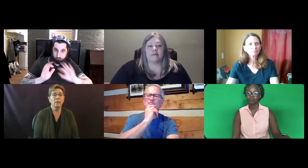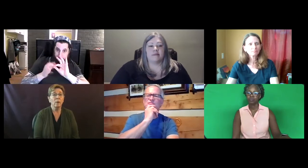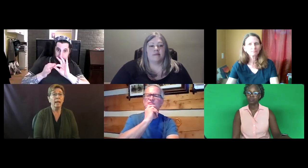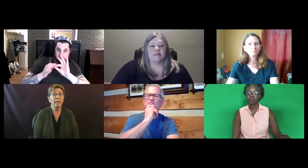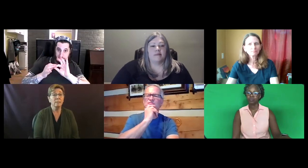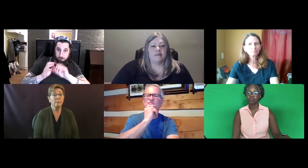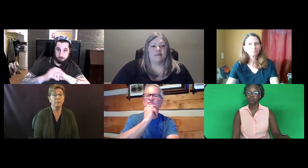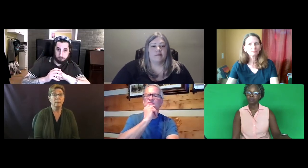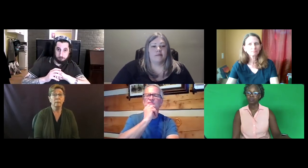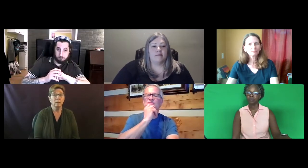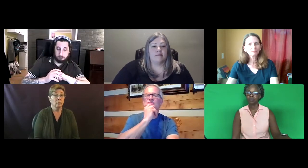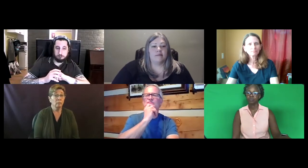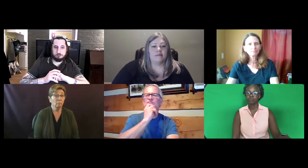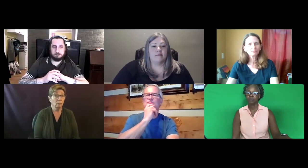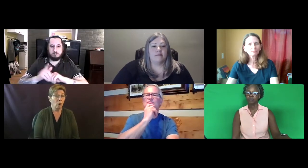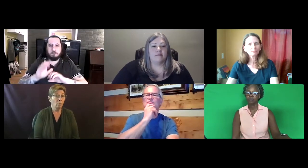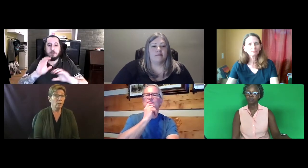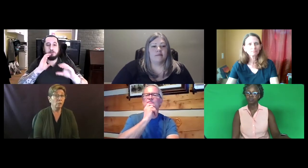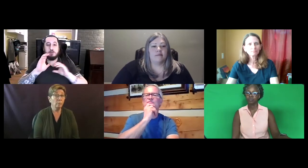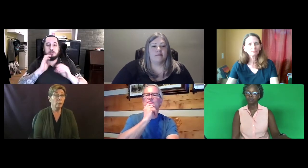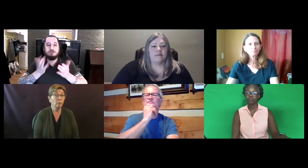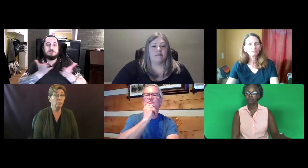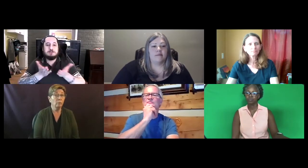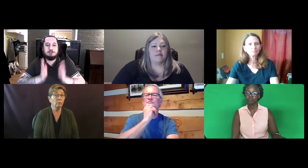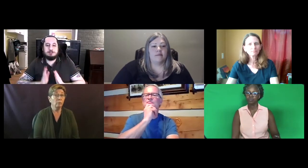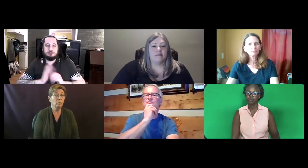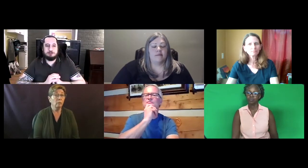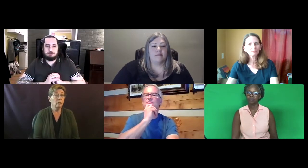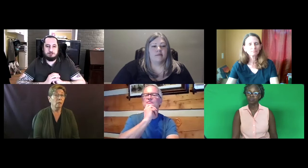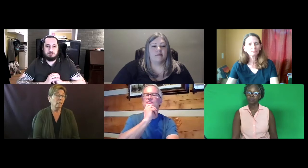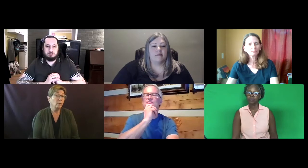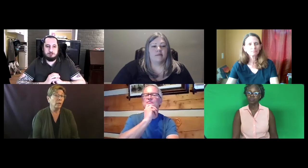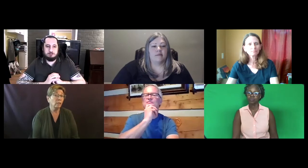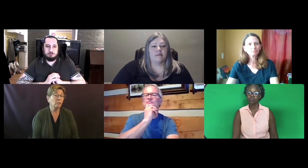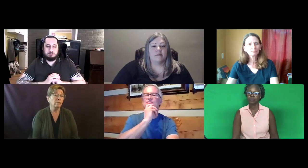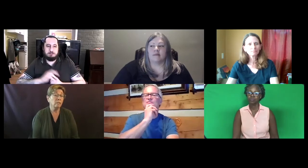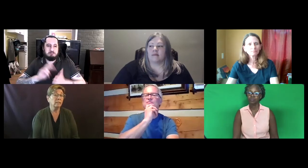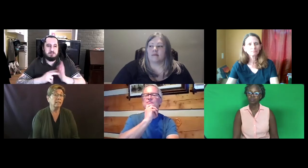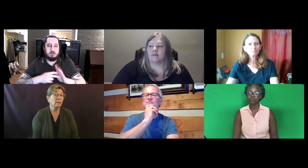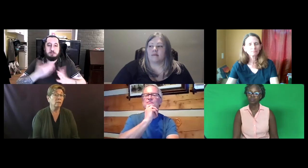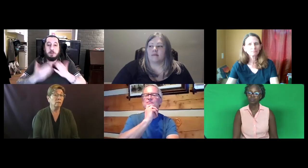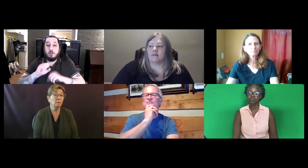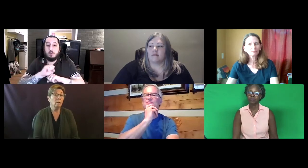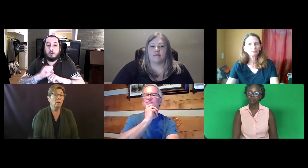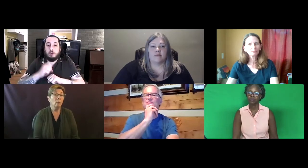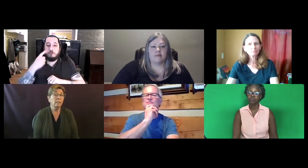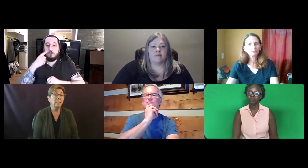So I asked people, are you an interpreter? A communication facilitator? What does that mean?